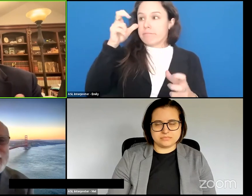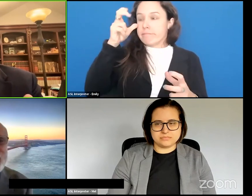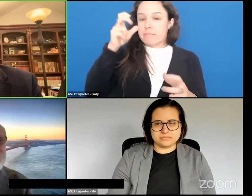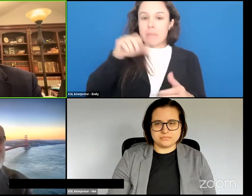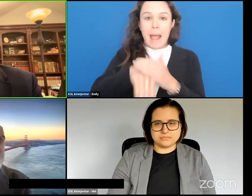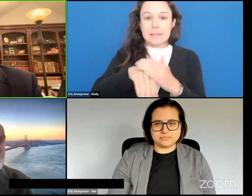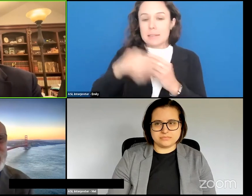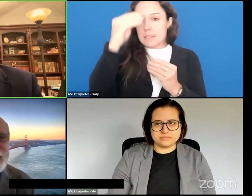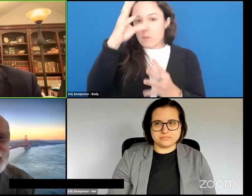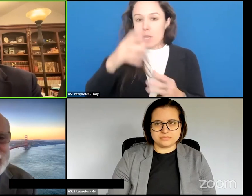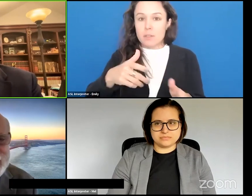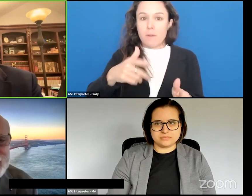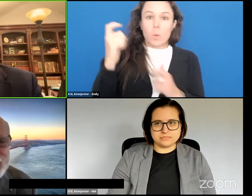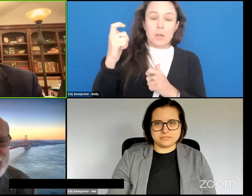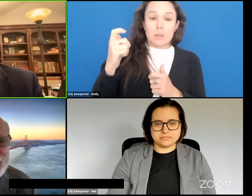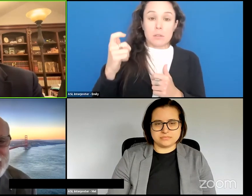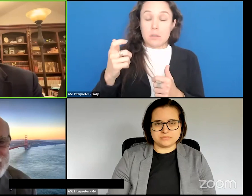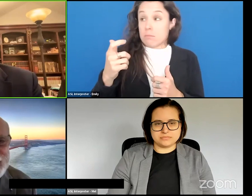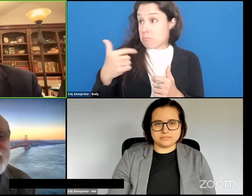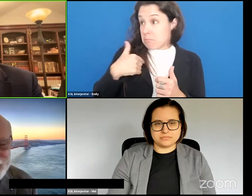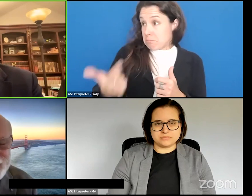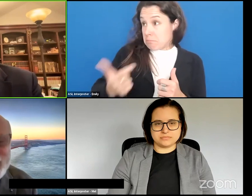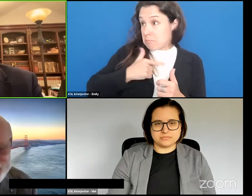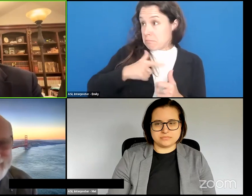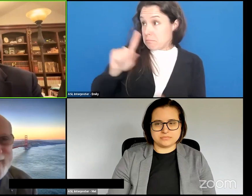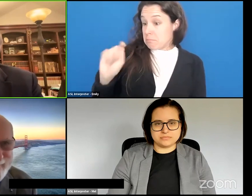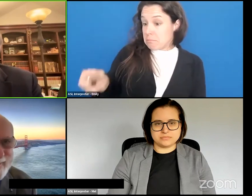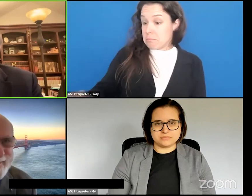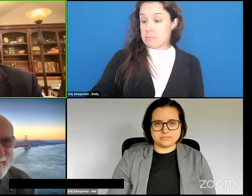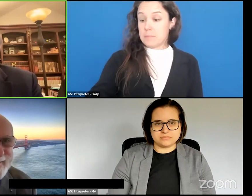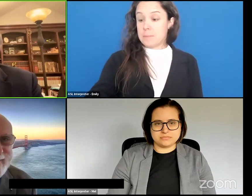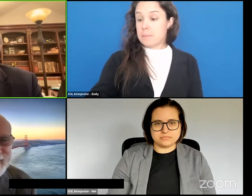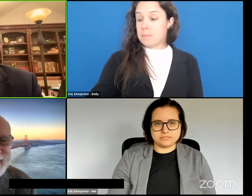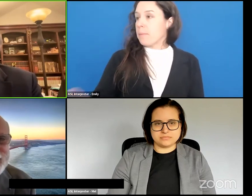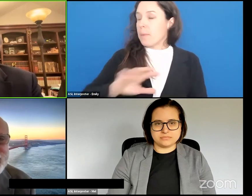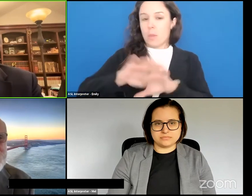blah you know can I get one and you know the world changes.